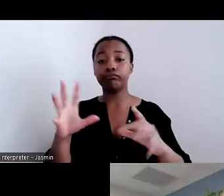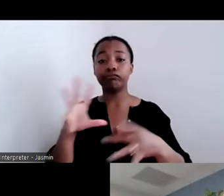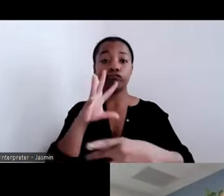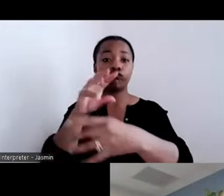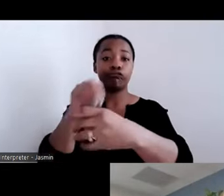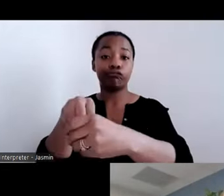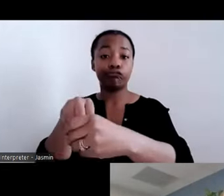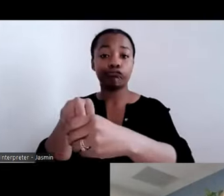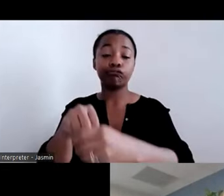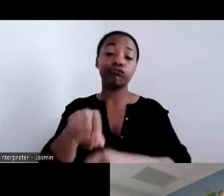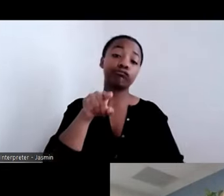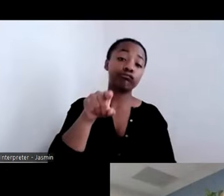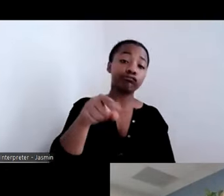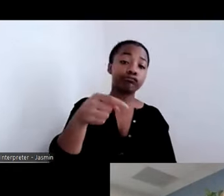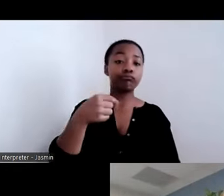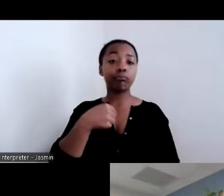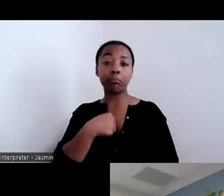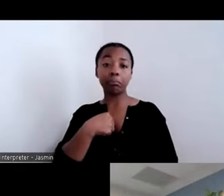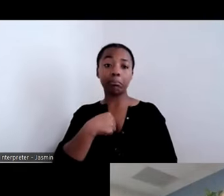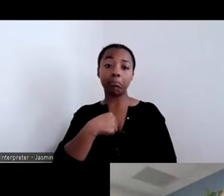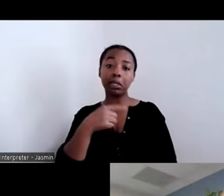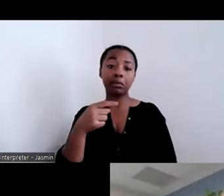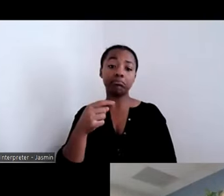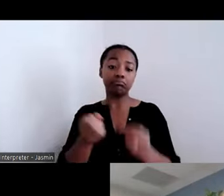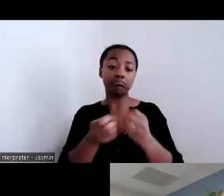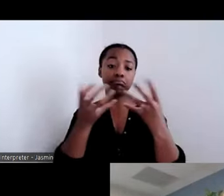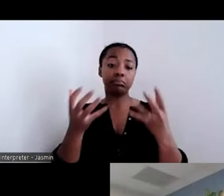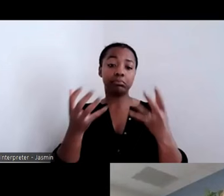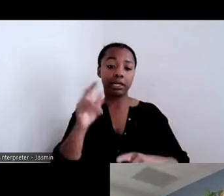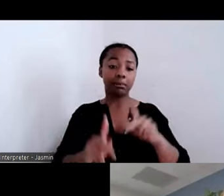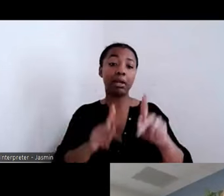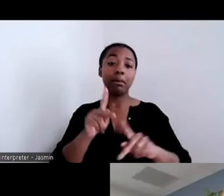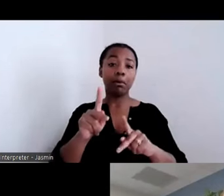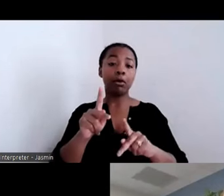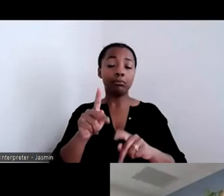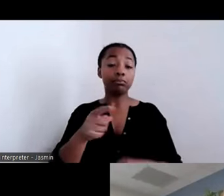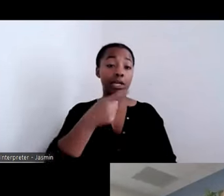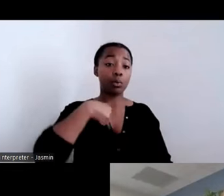down, we talk with the individual, then we just work down the list.